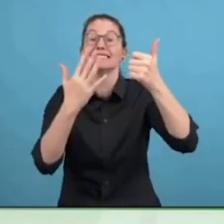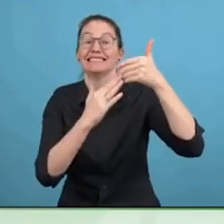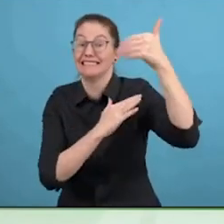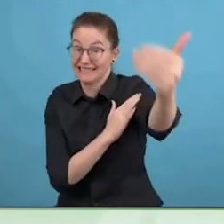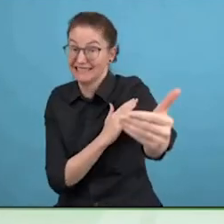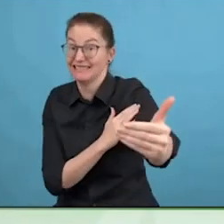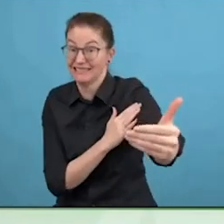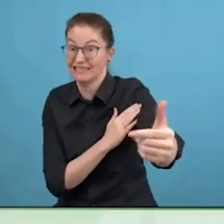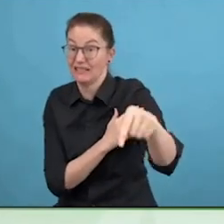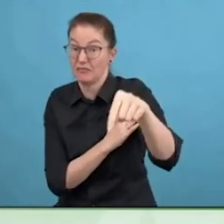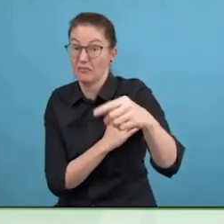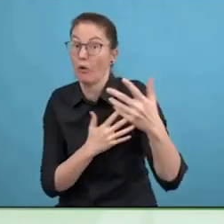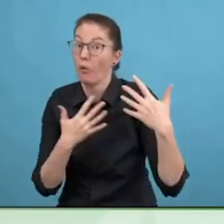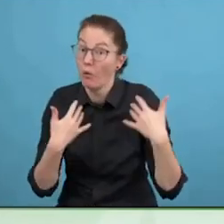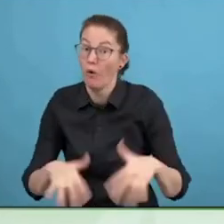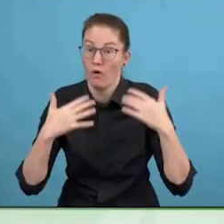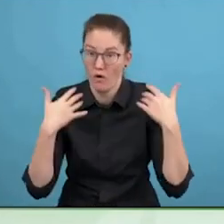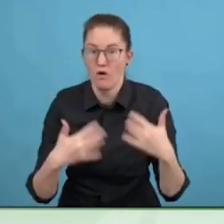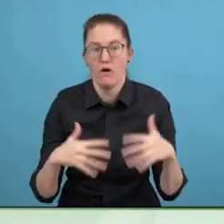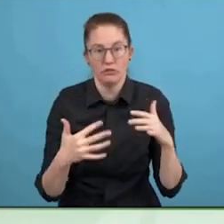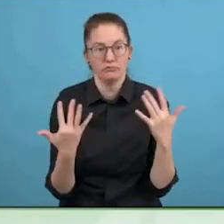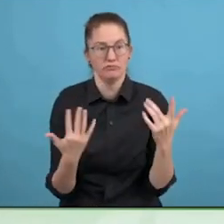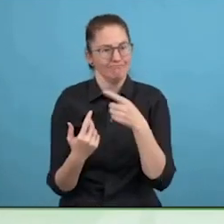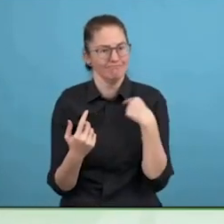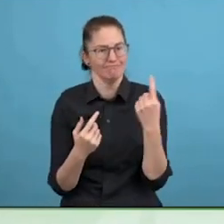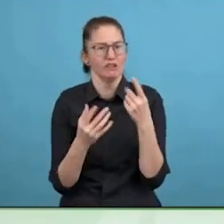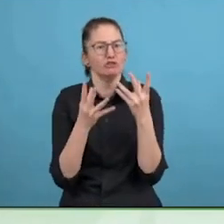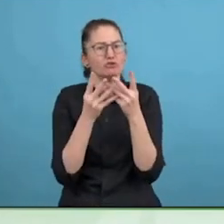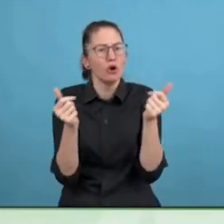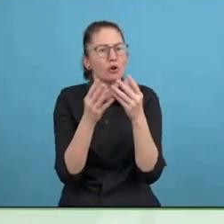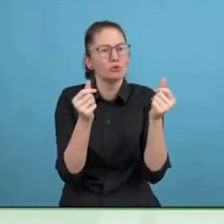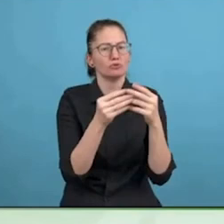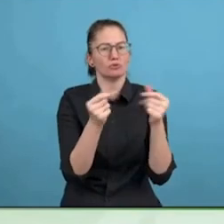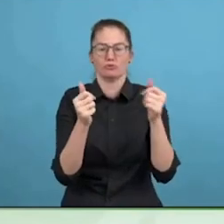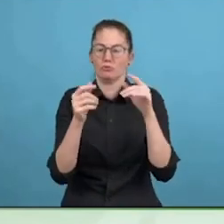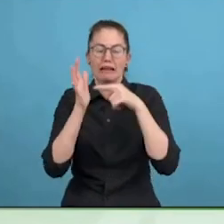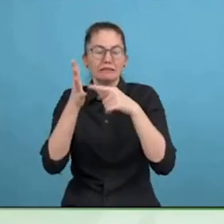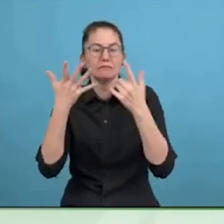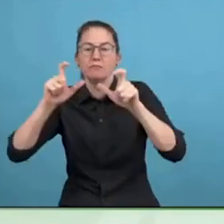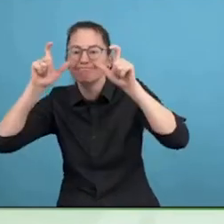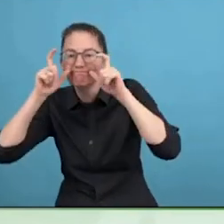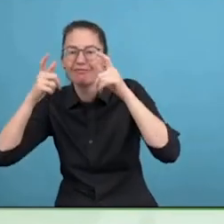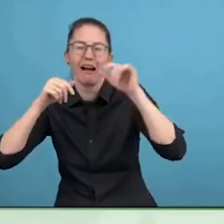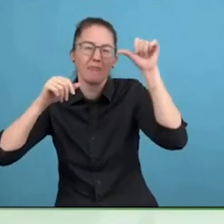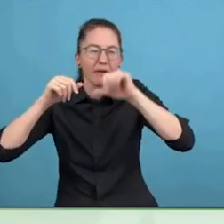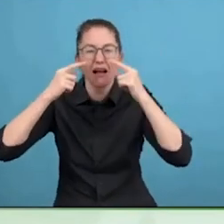the person with disability has a disposable income of $8 trillion.